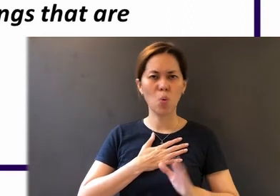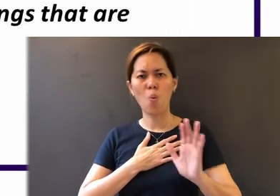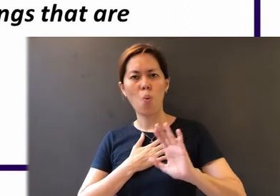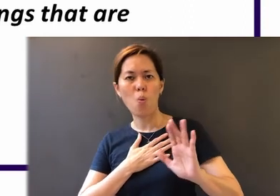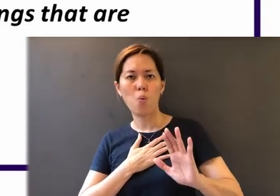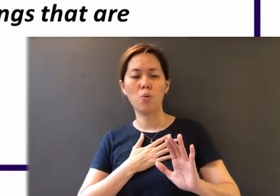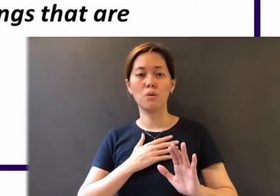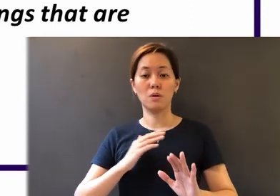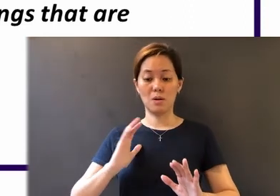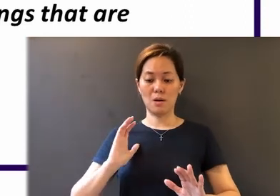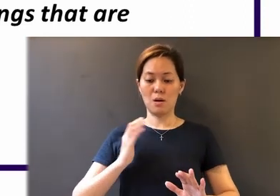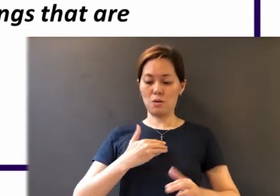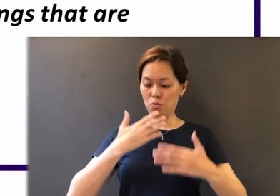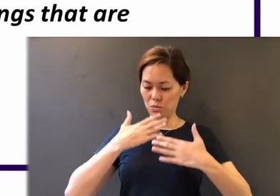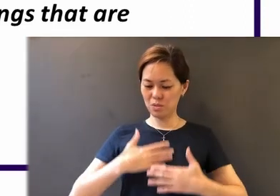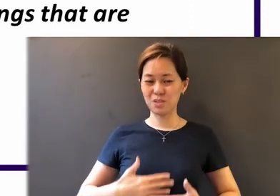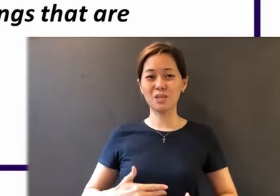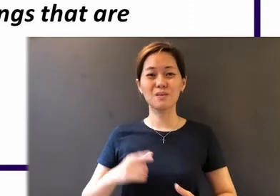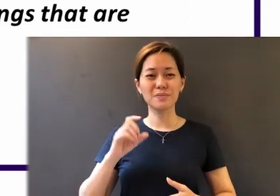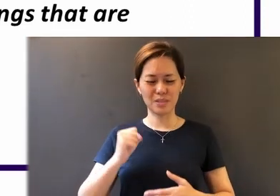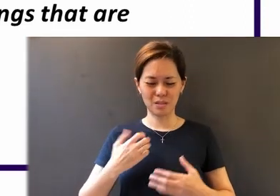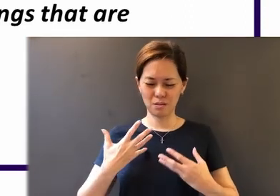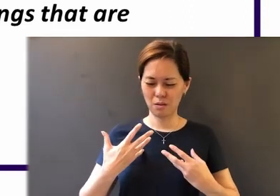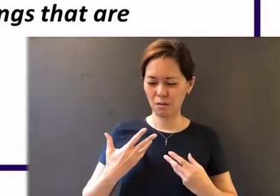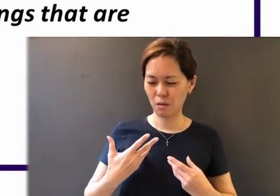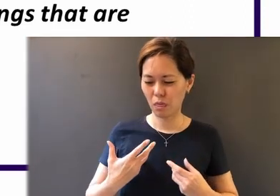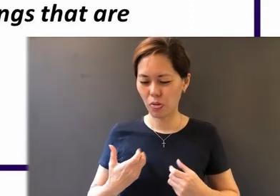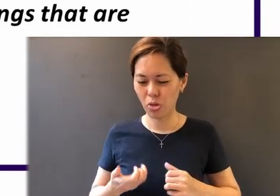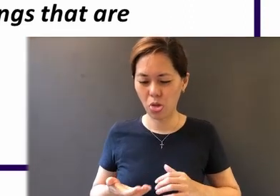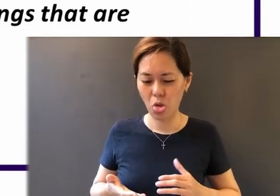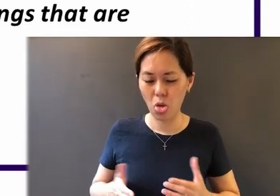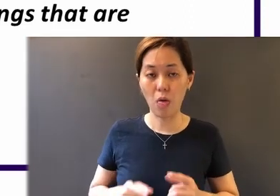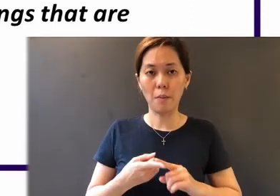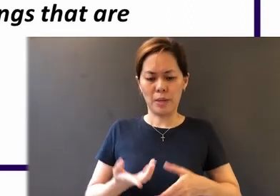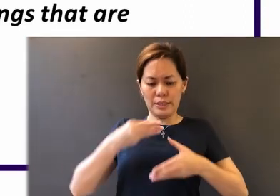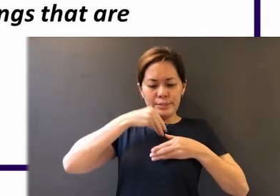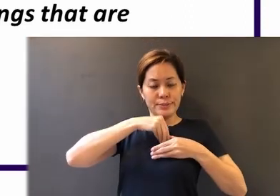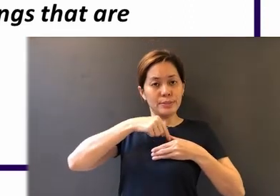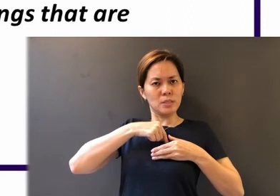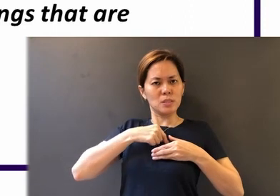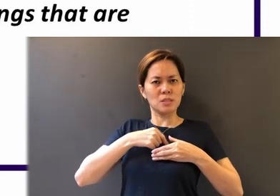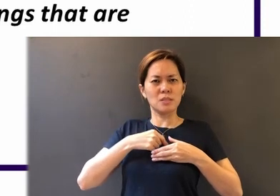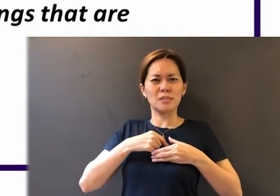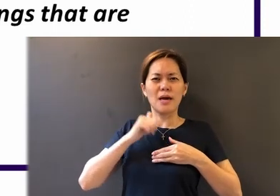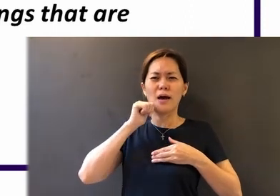Though our outer self is wasting away, our inner self is being renewed day by